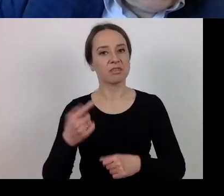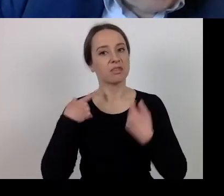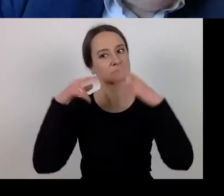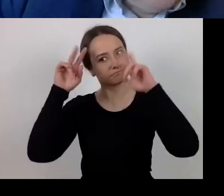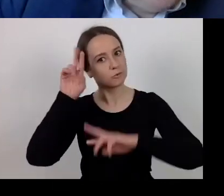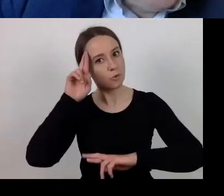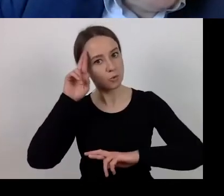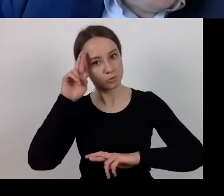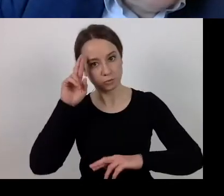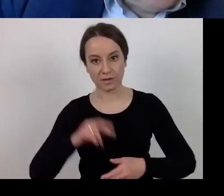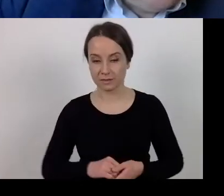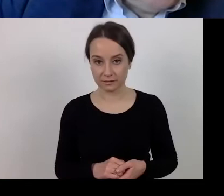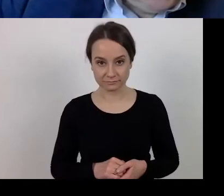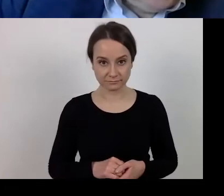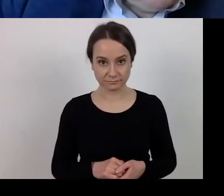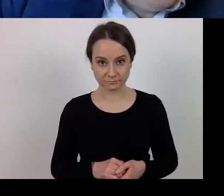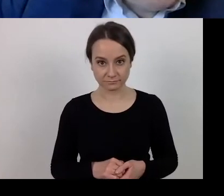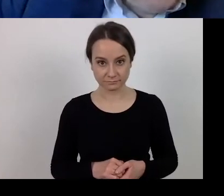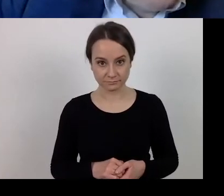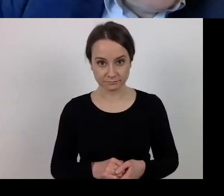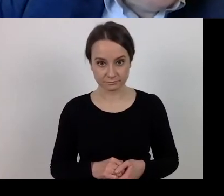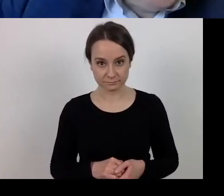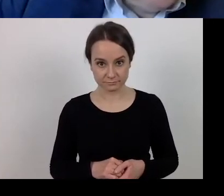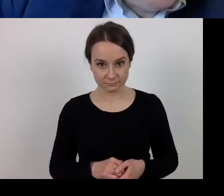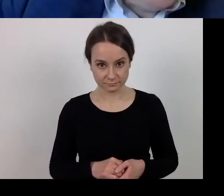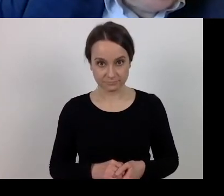However, the relevant authority,